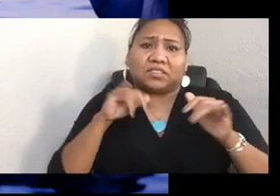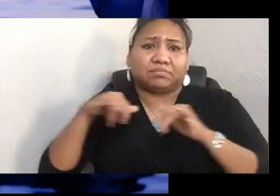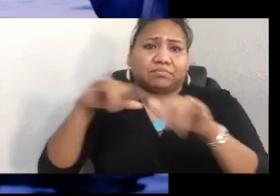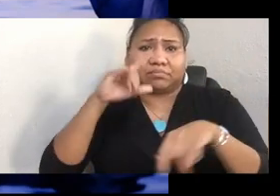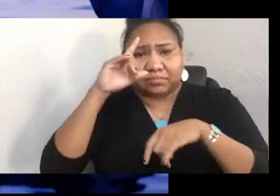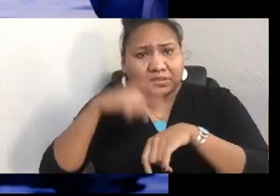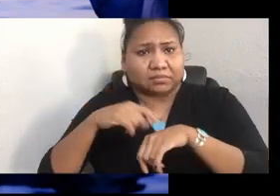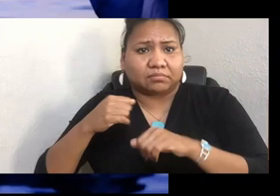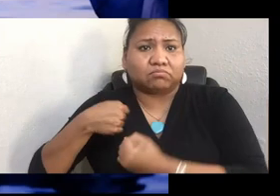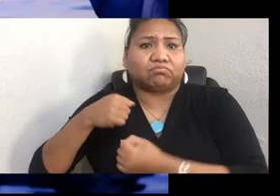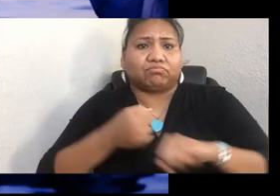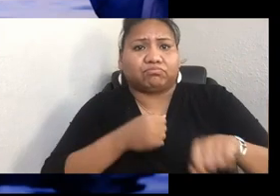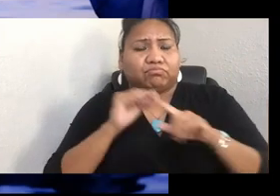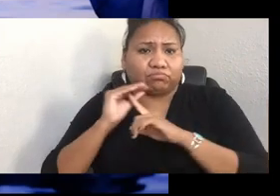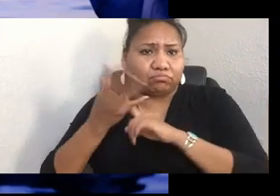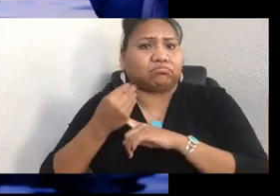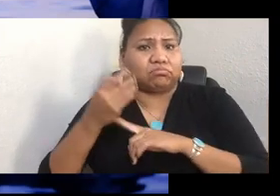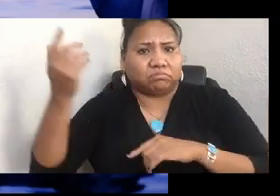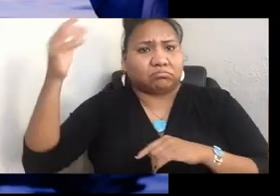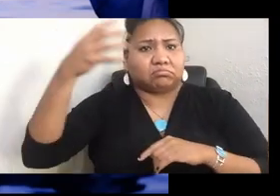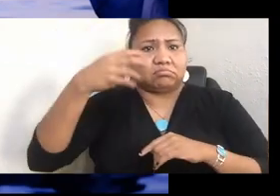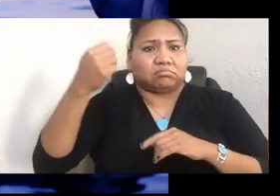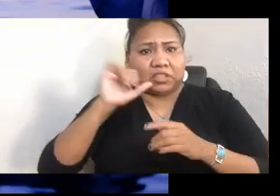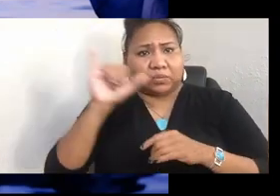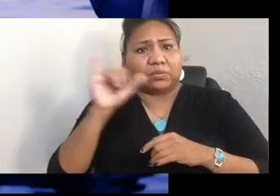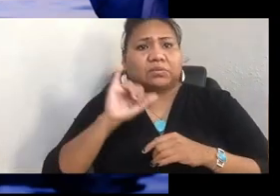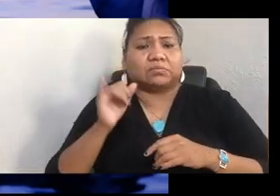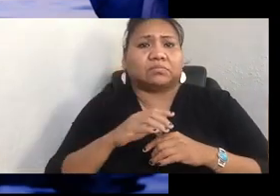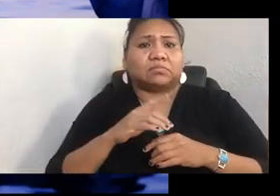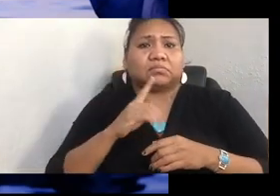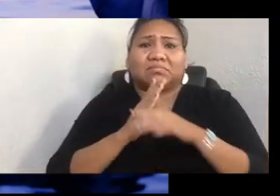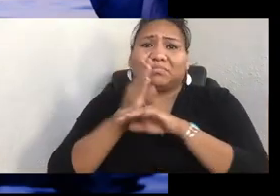And so it was many years. Over 100 years, you wouldn't see these great big passenger